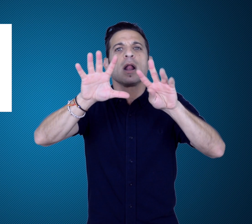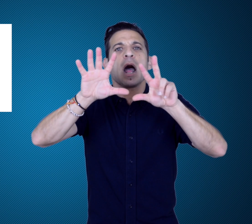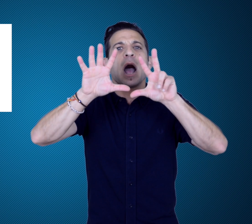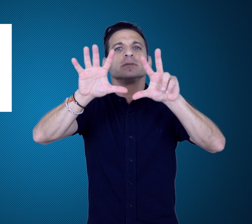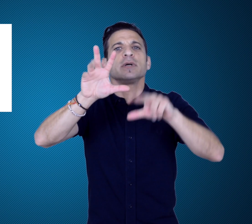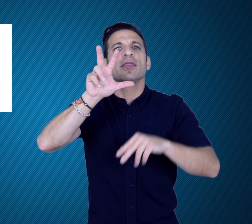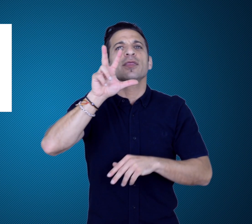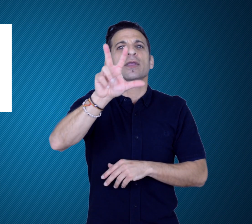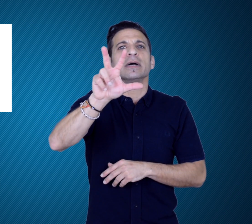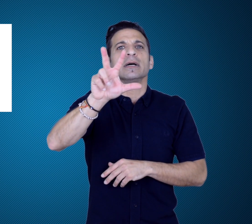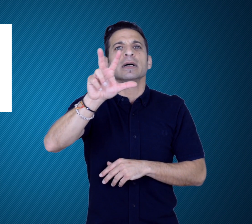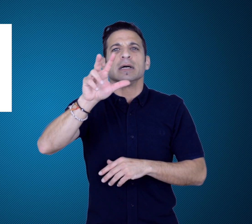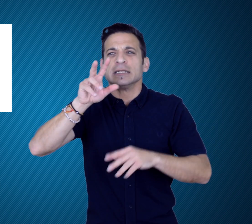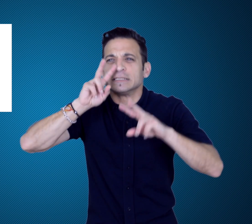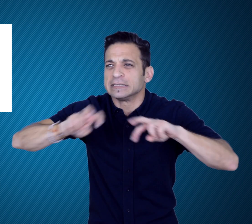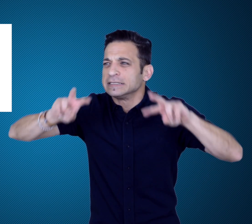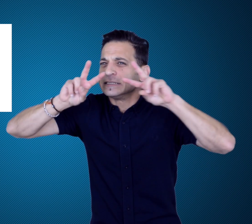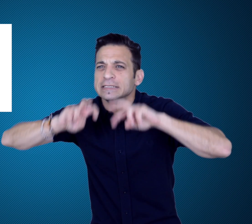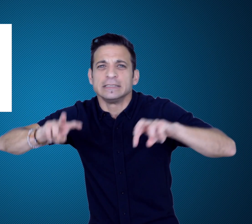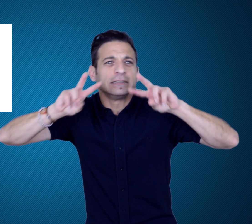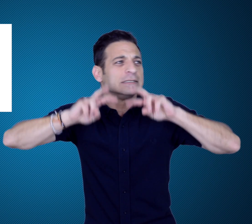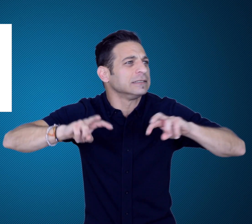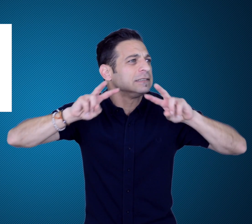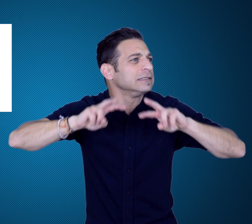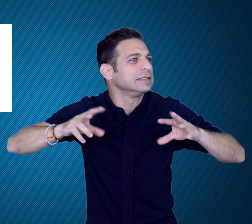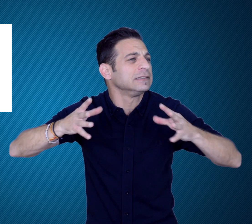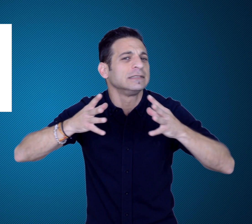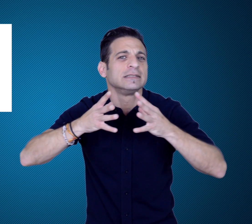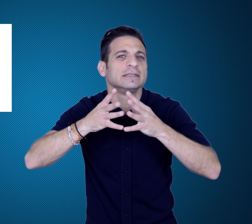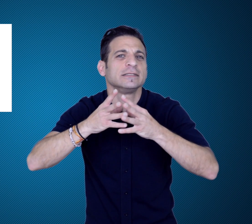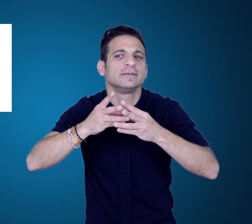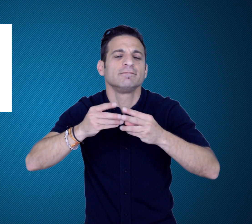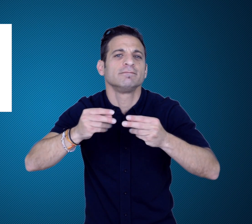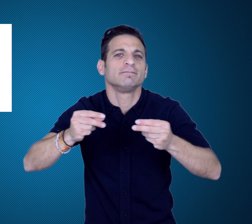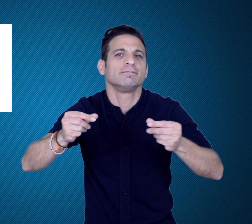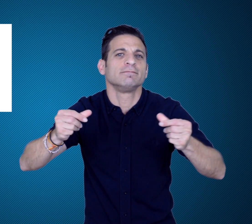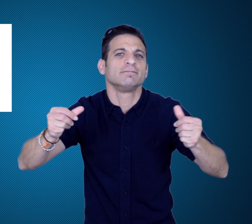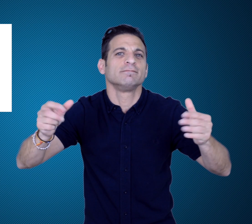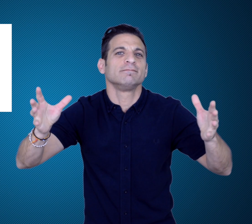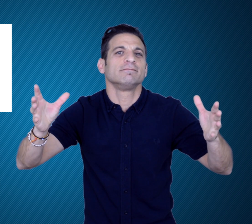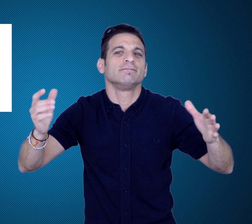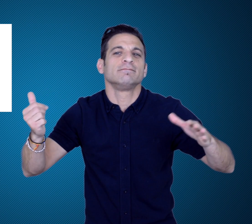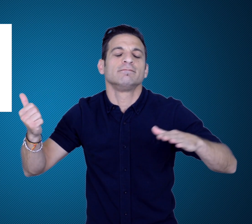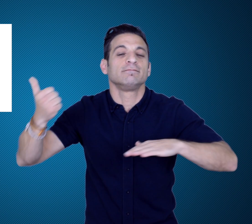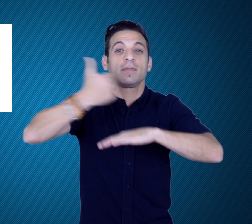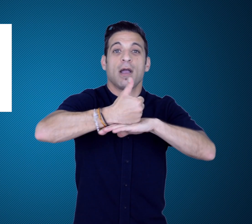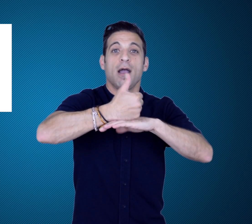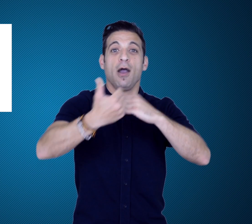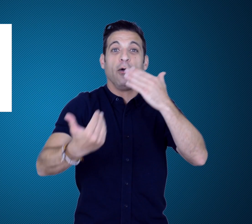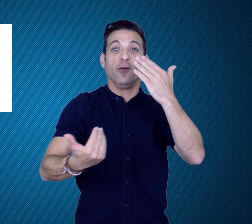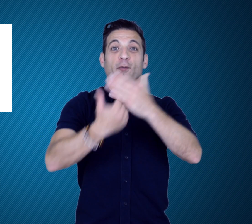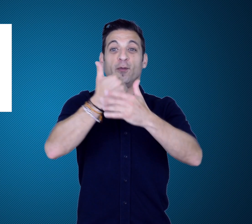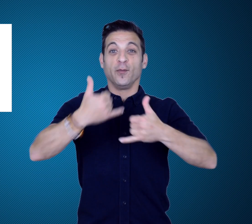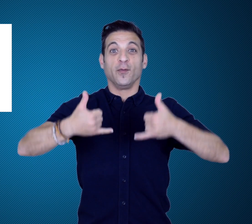The trophy was stolen in 1983 and has never been recovered.